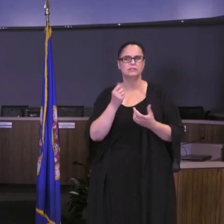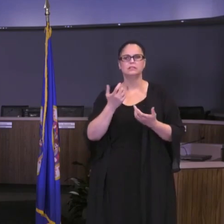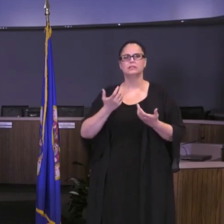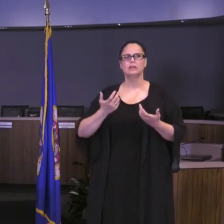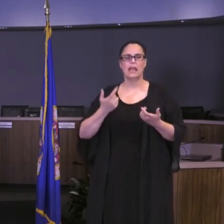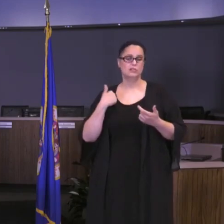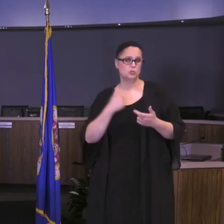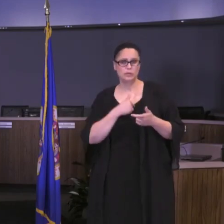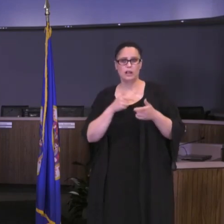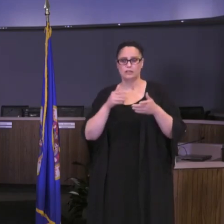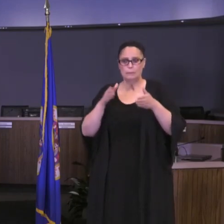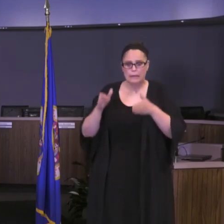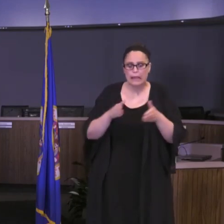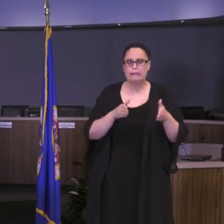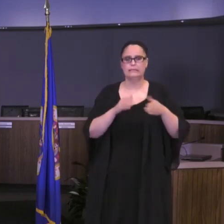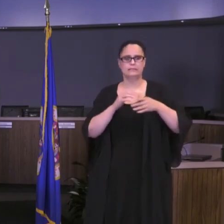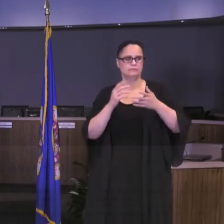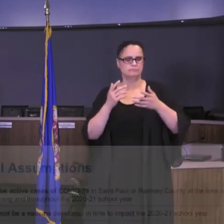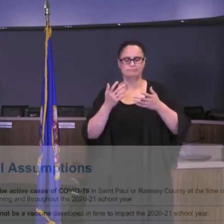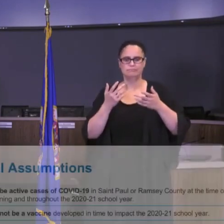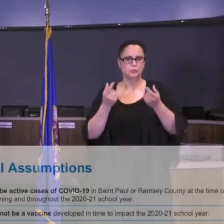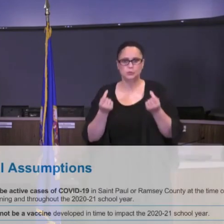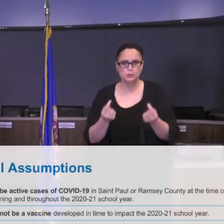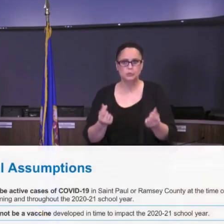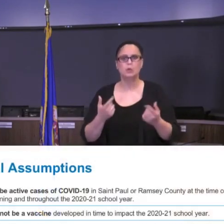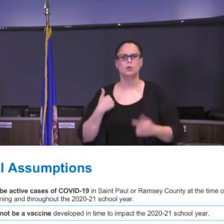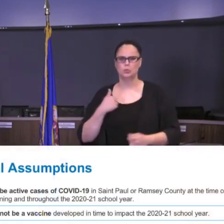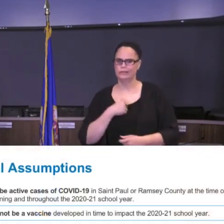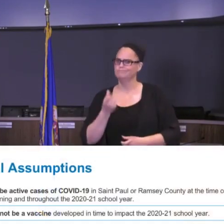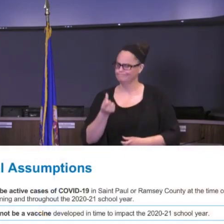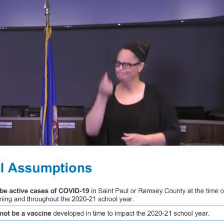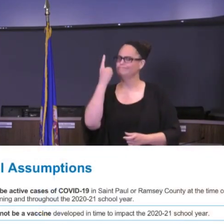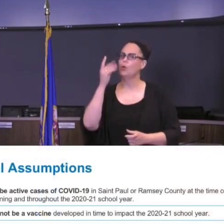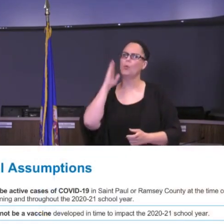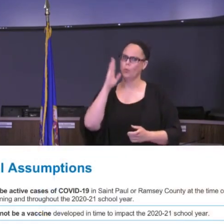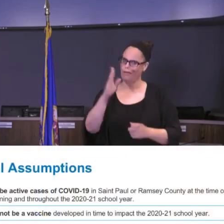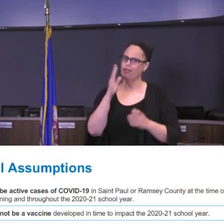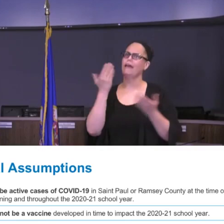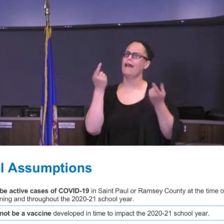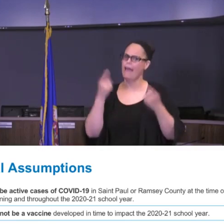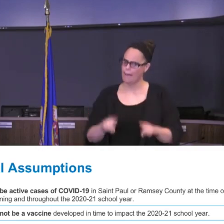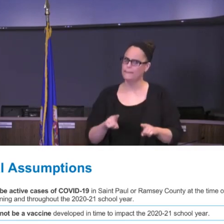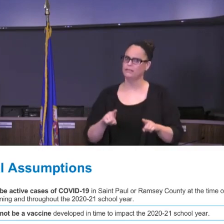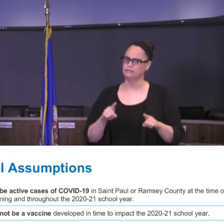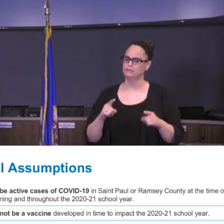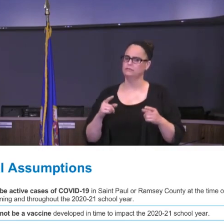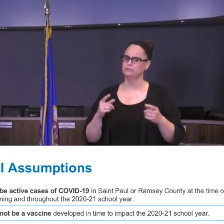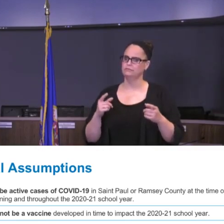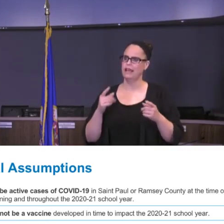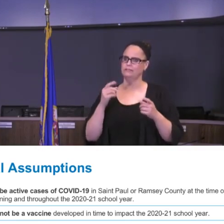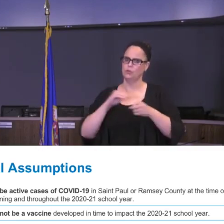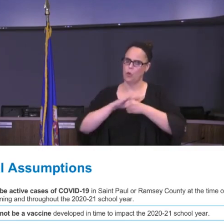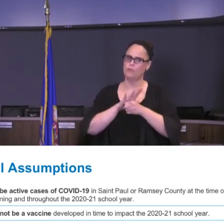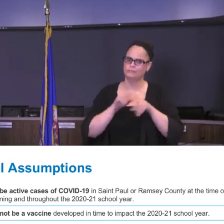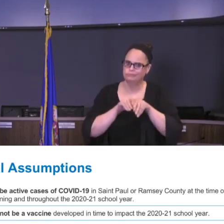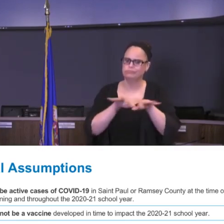exercises is we know that there's going to be active cases of COVID-19 in Saint Paul or Ramsey County at the time of